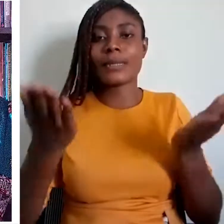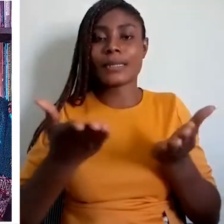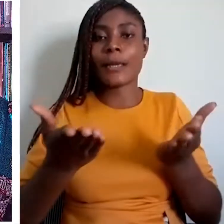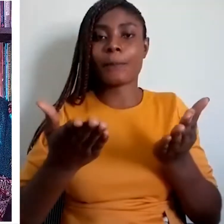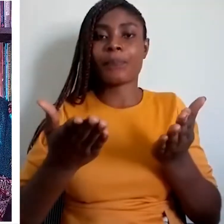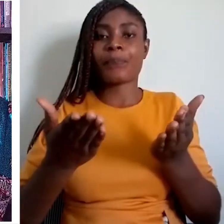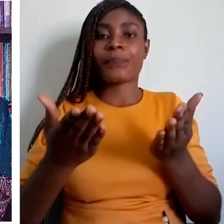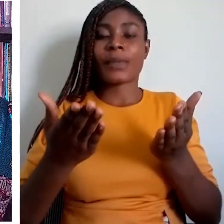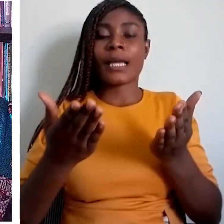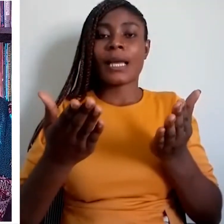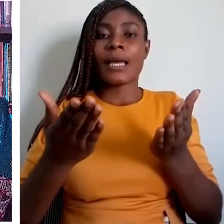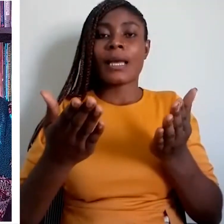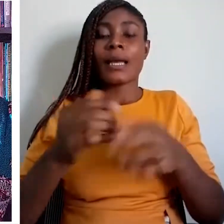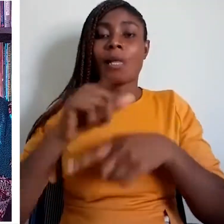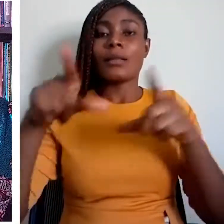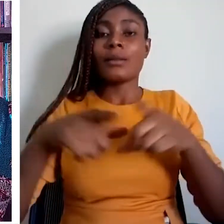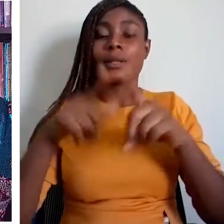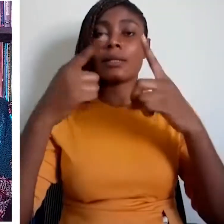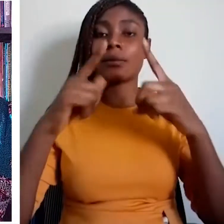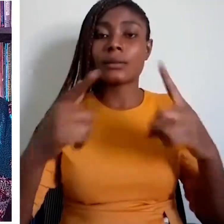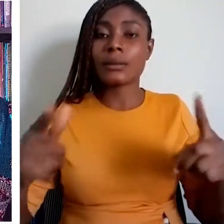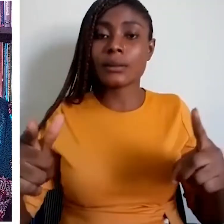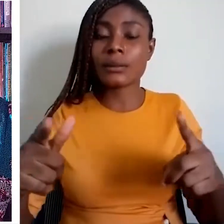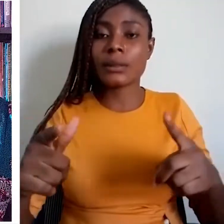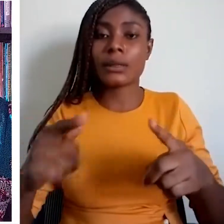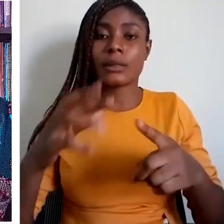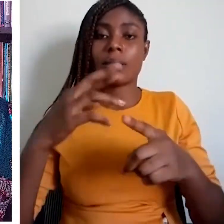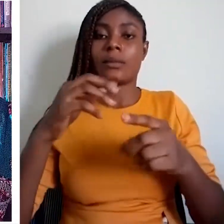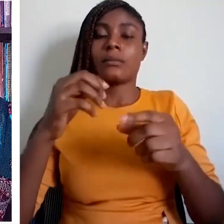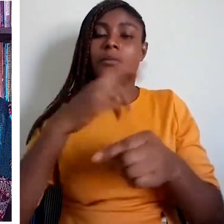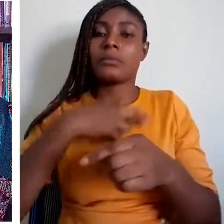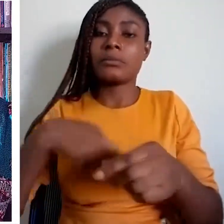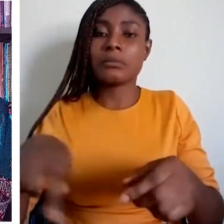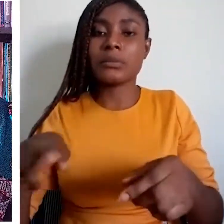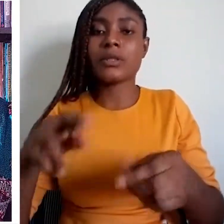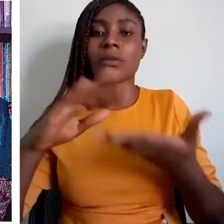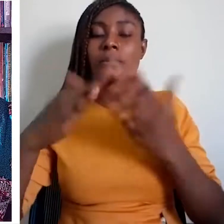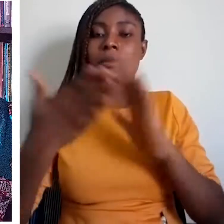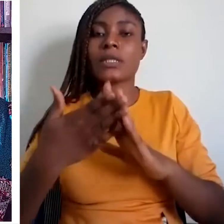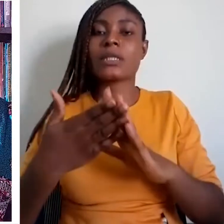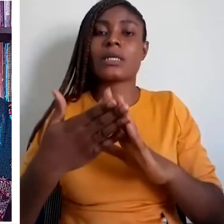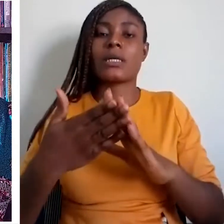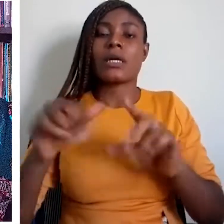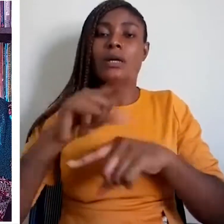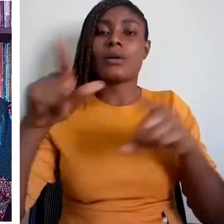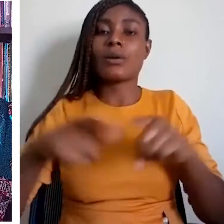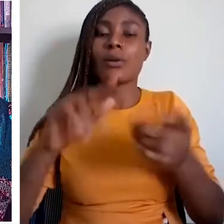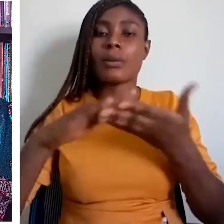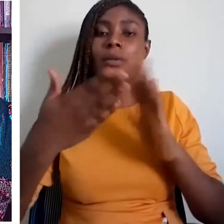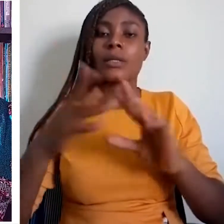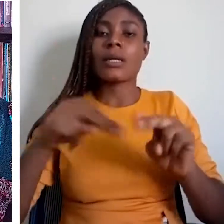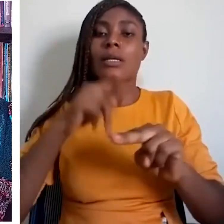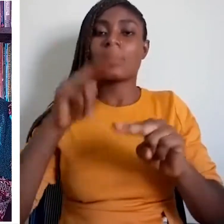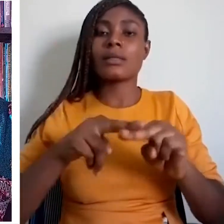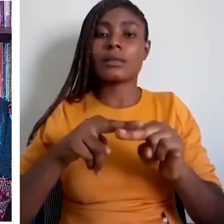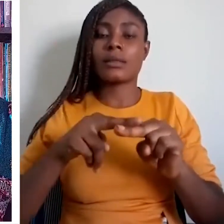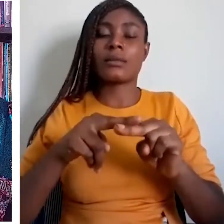Lingua Franca Lingua franca are languages used for communication between linguistically heterogenous groups.